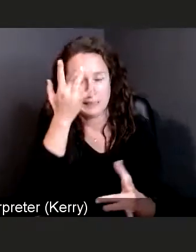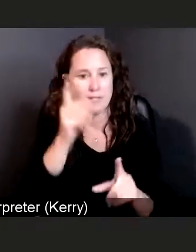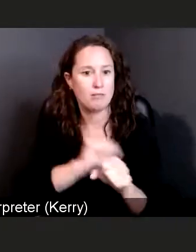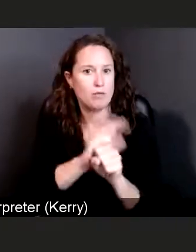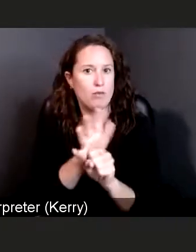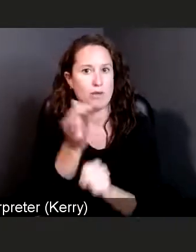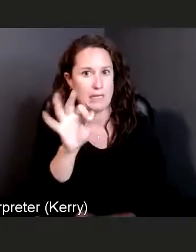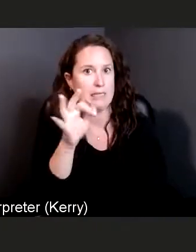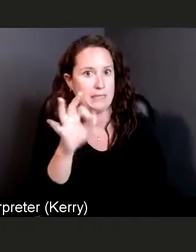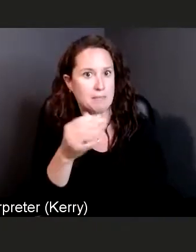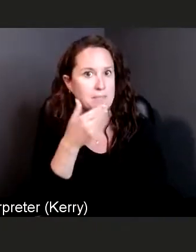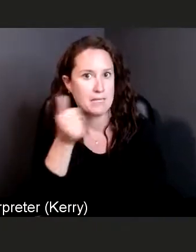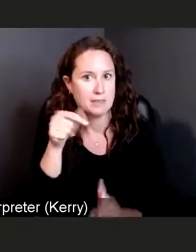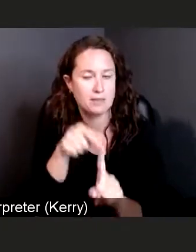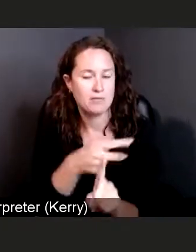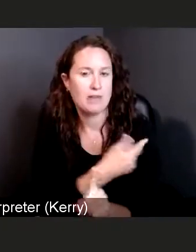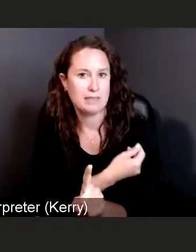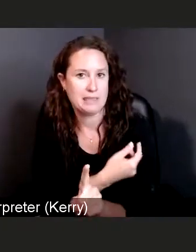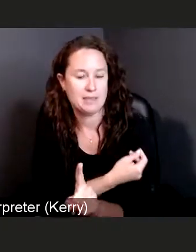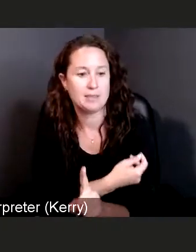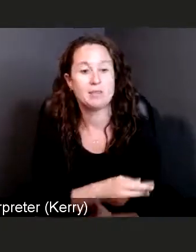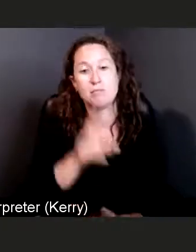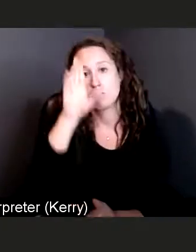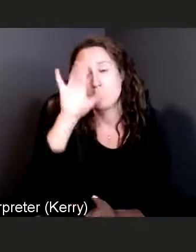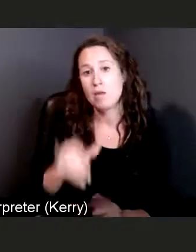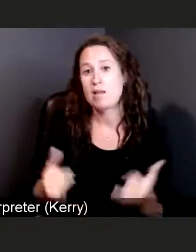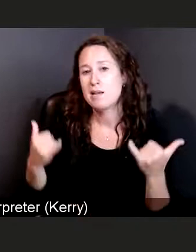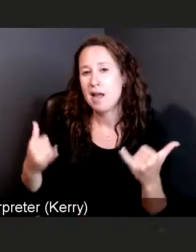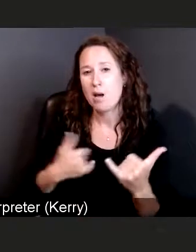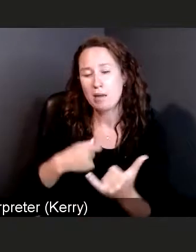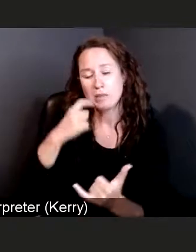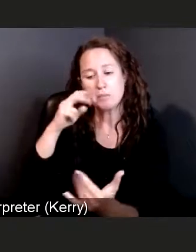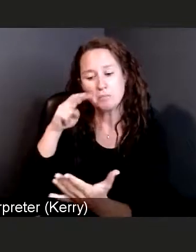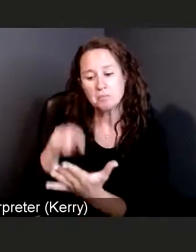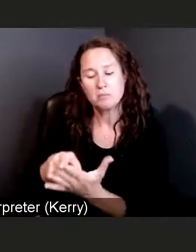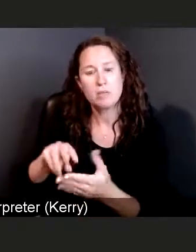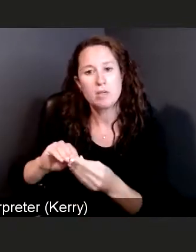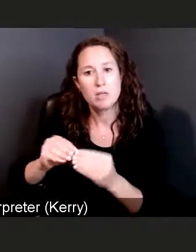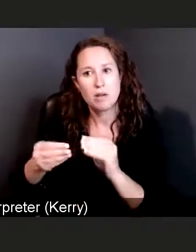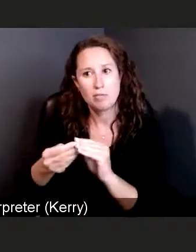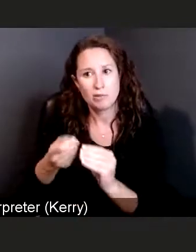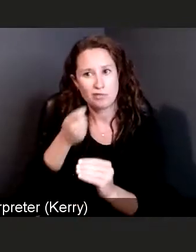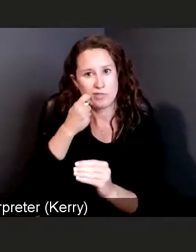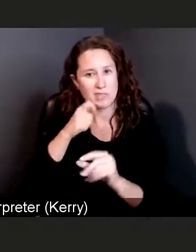Right now, when I just looked at the numbers that were released, that the State of Delaware,